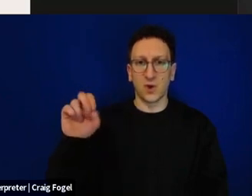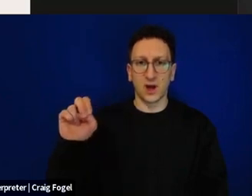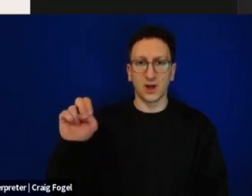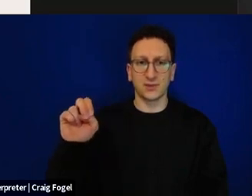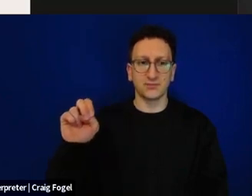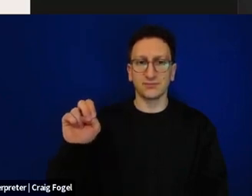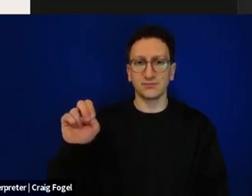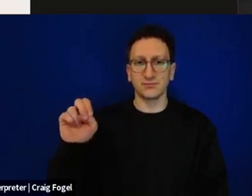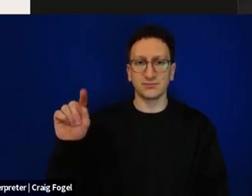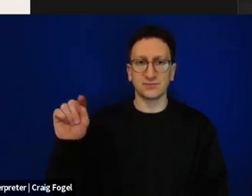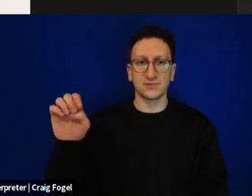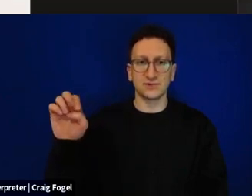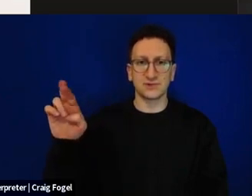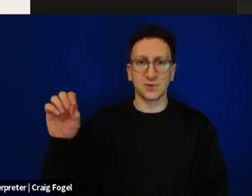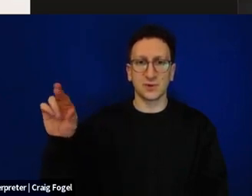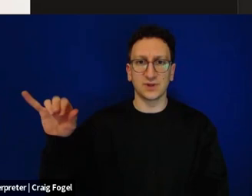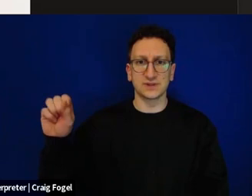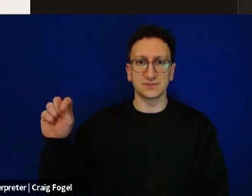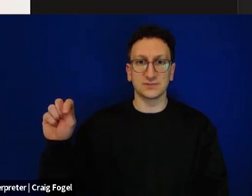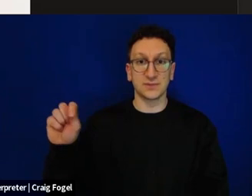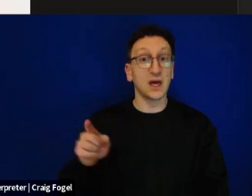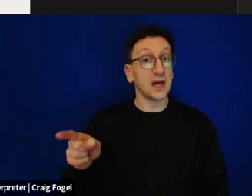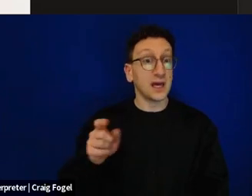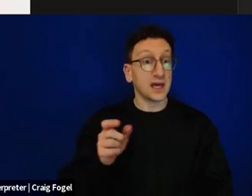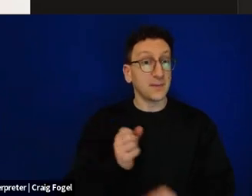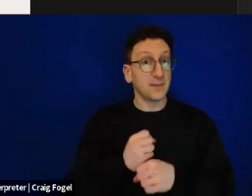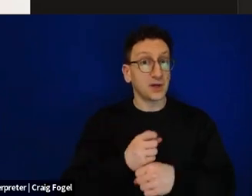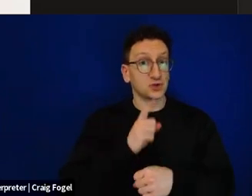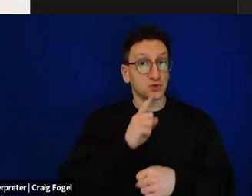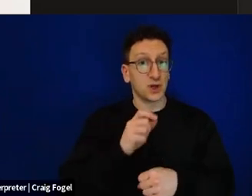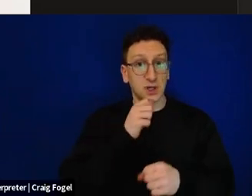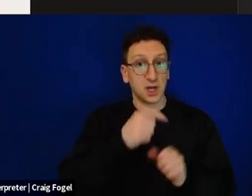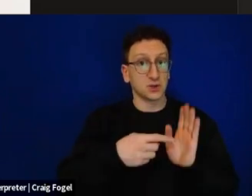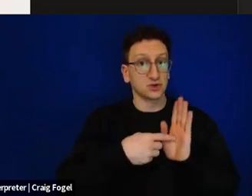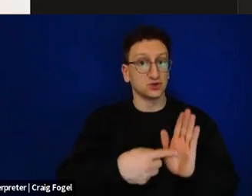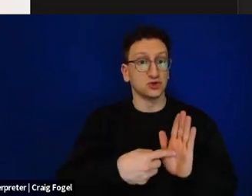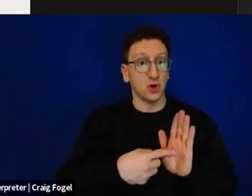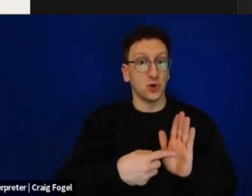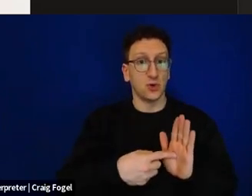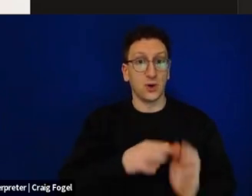It was very important to Michel not to draw this person as a Palestinian national fighter.